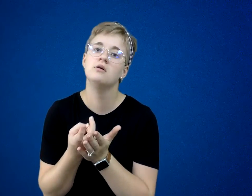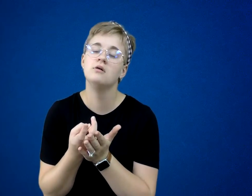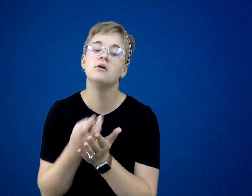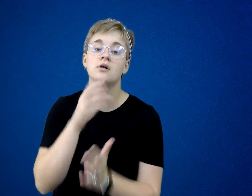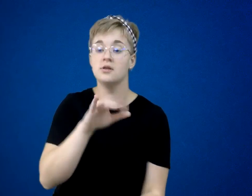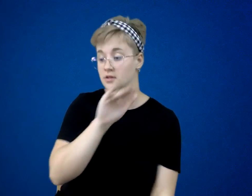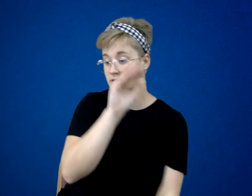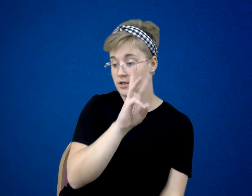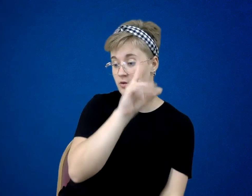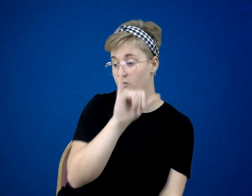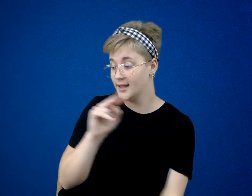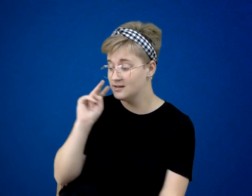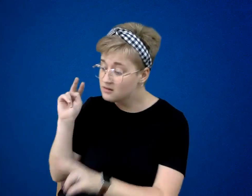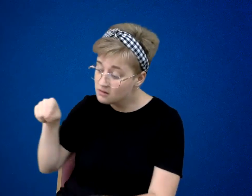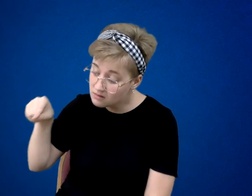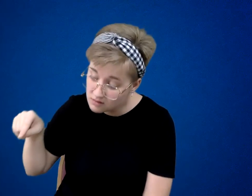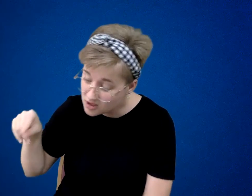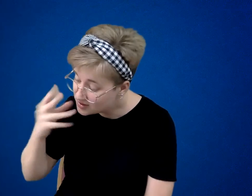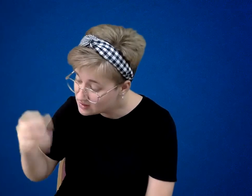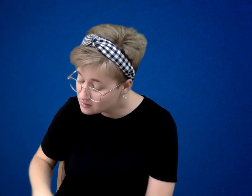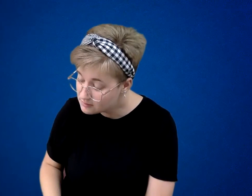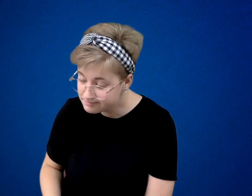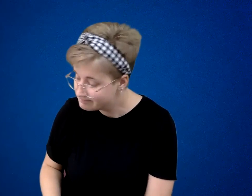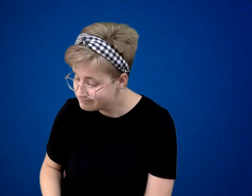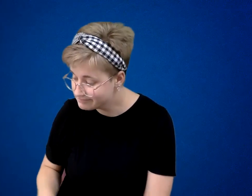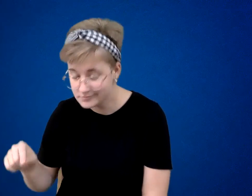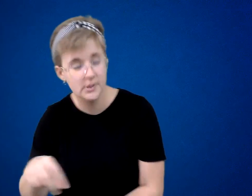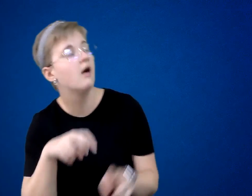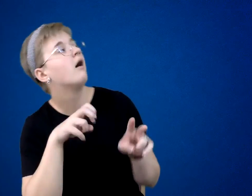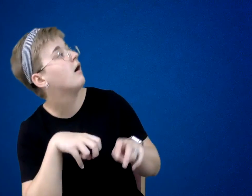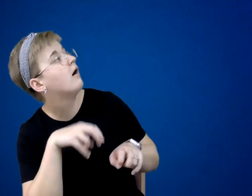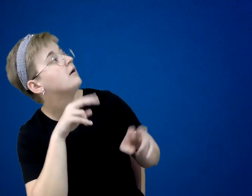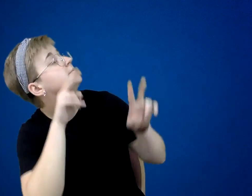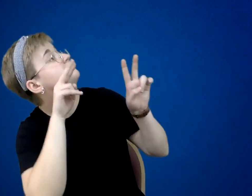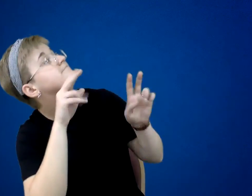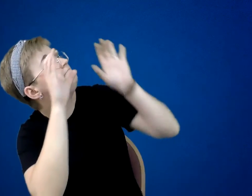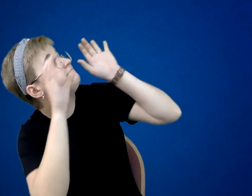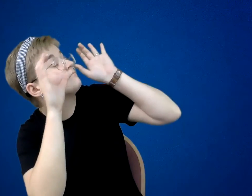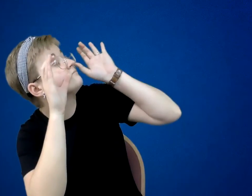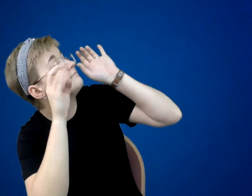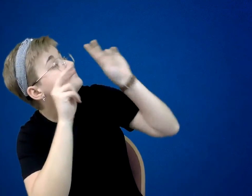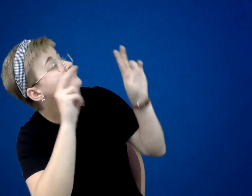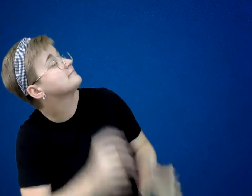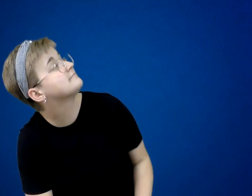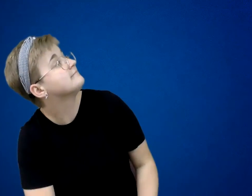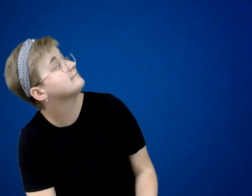was asleep, she’d just be lying there with her eyes wide open, staring back at him.